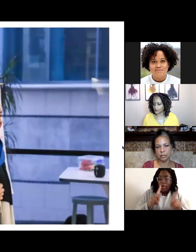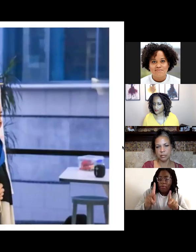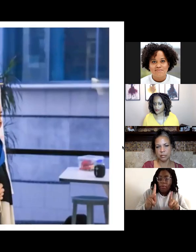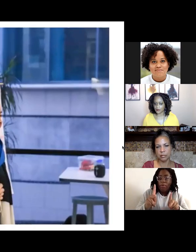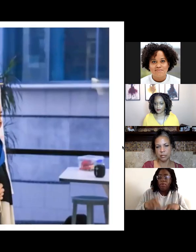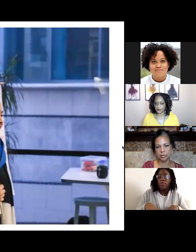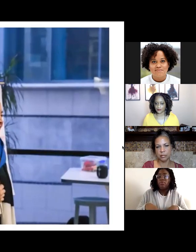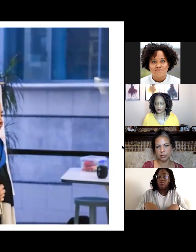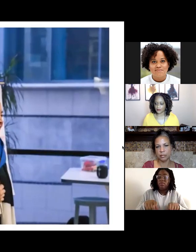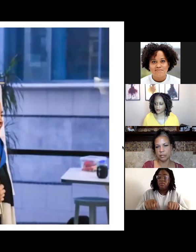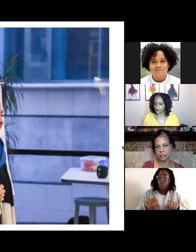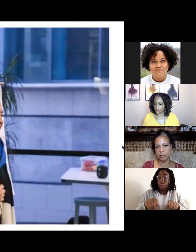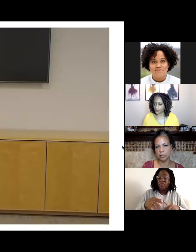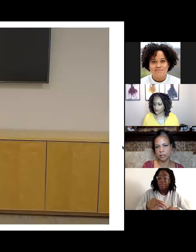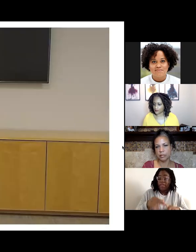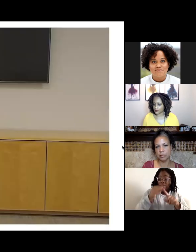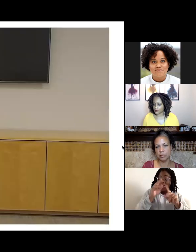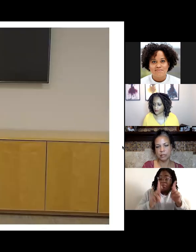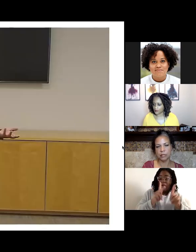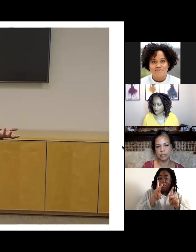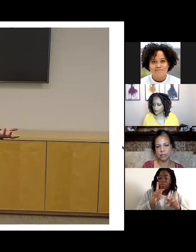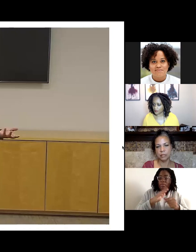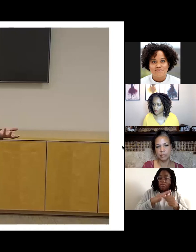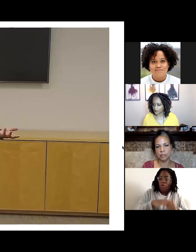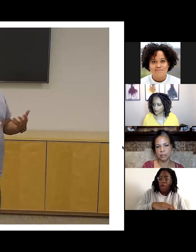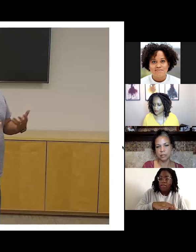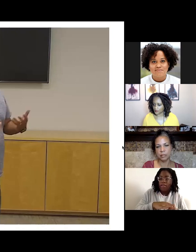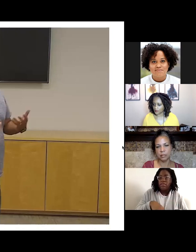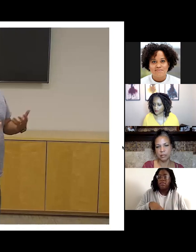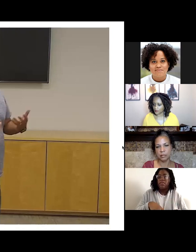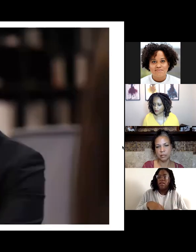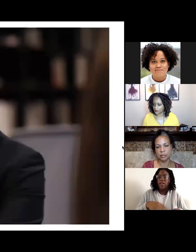are seen, supported and have the resources they need,